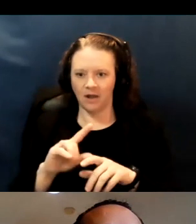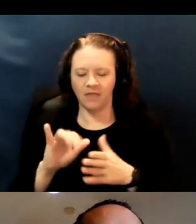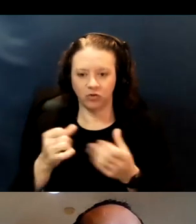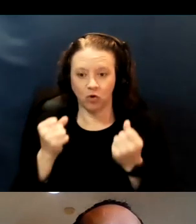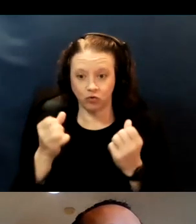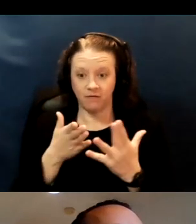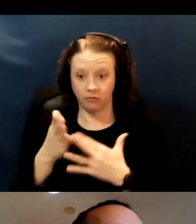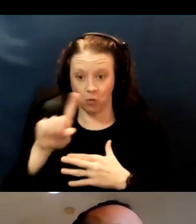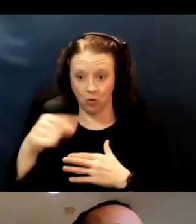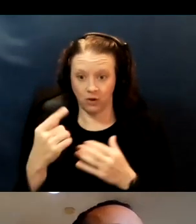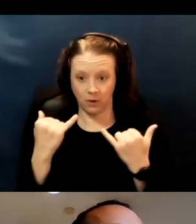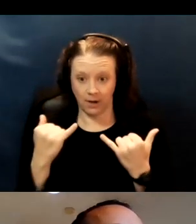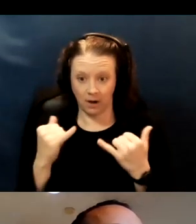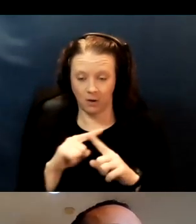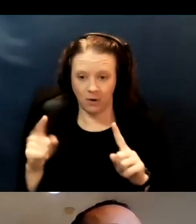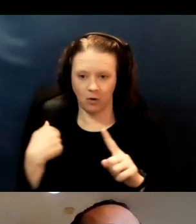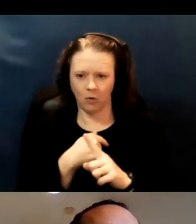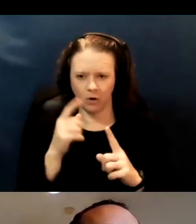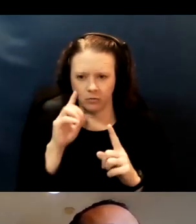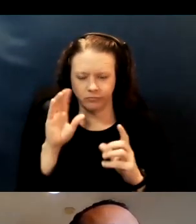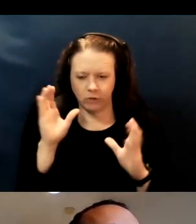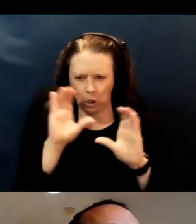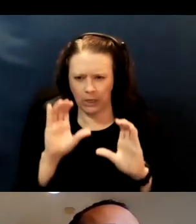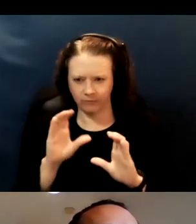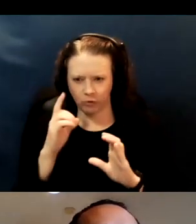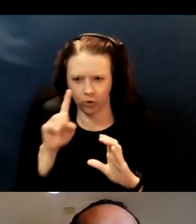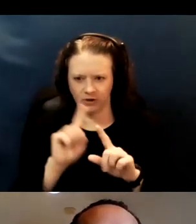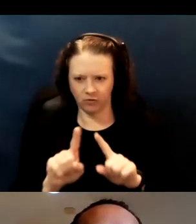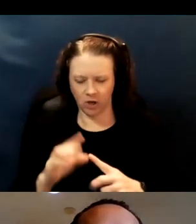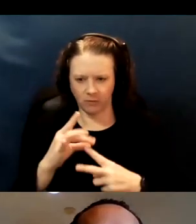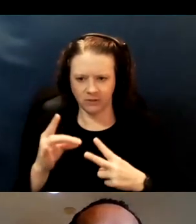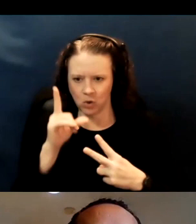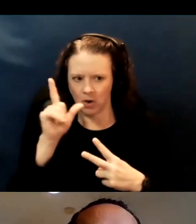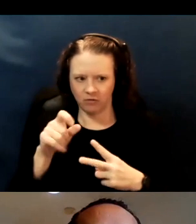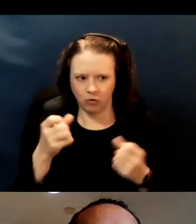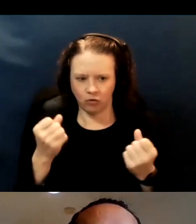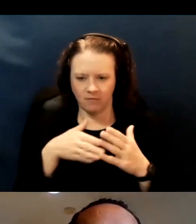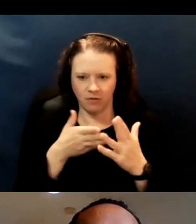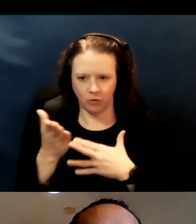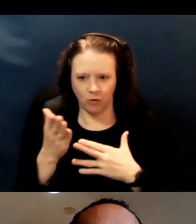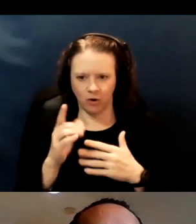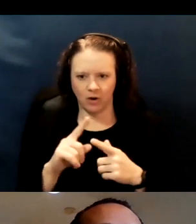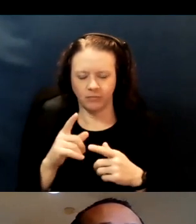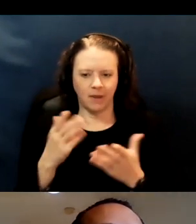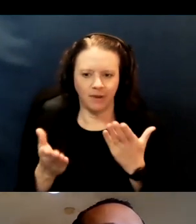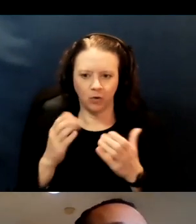options to not have to drive through, but it's a rather walk up or roll up